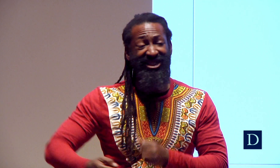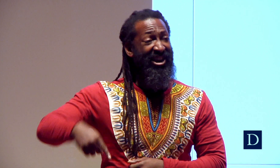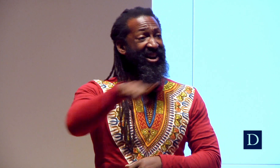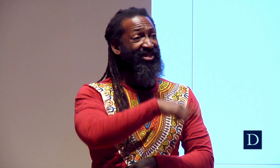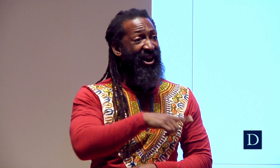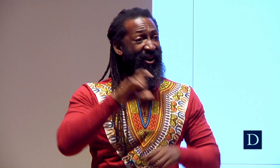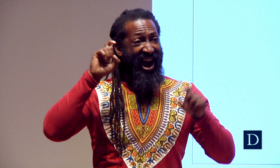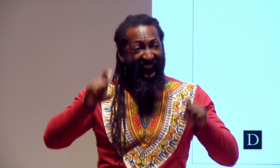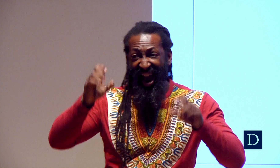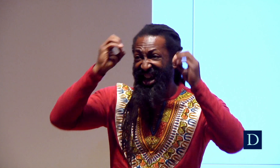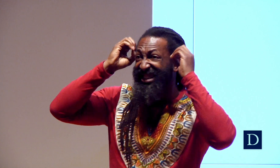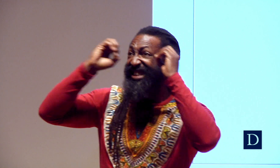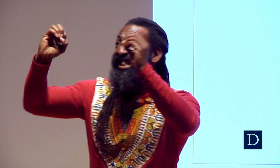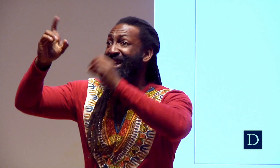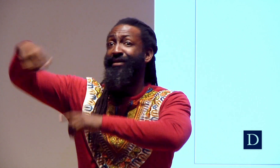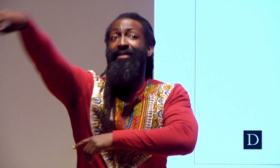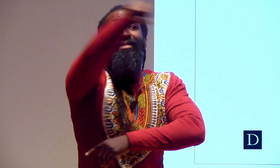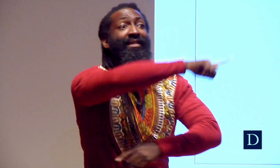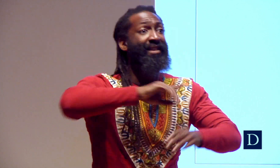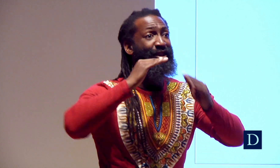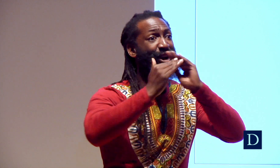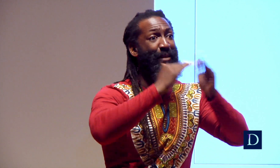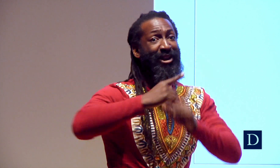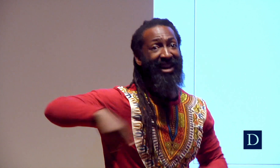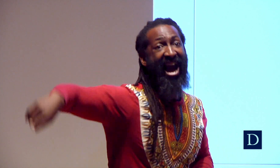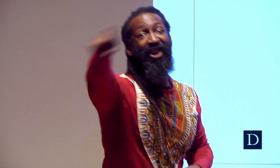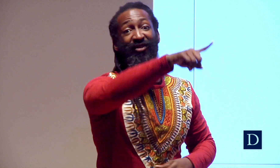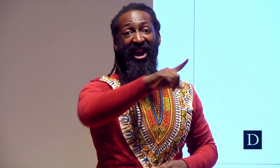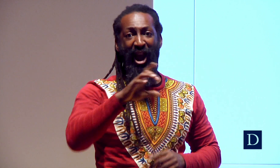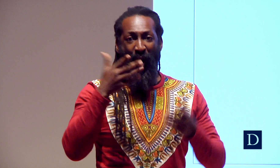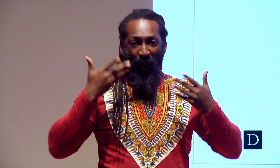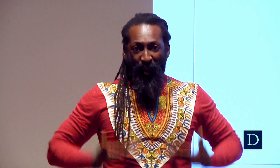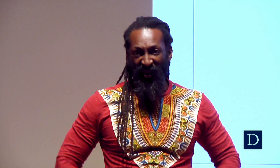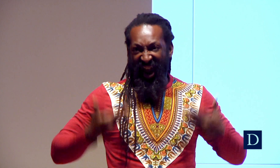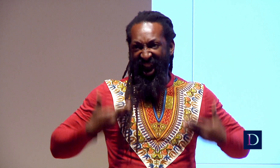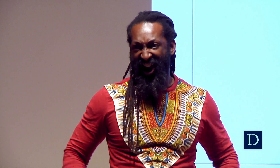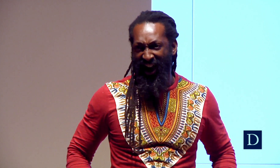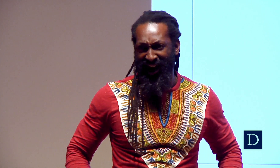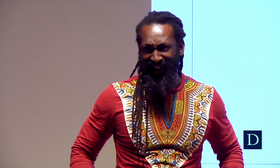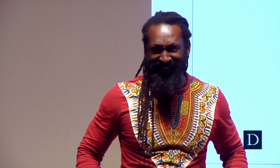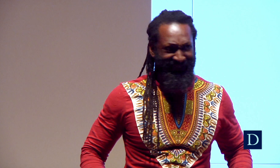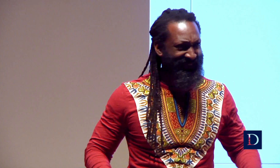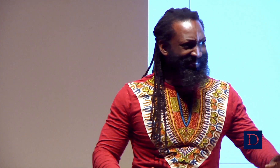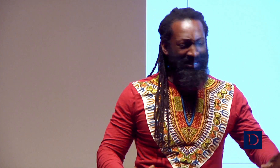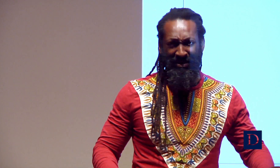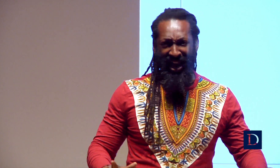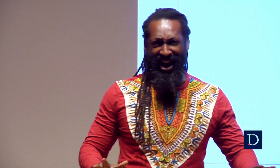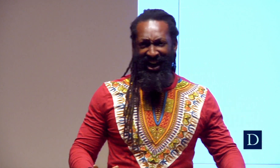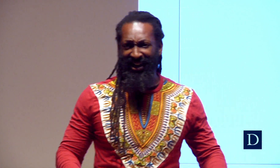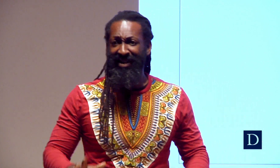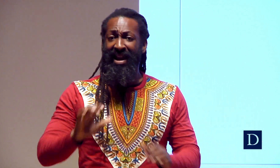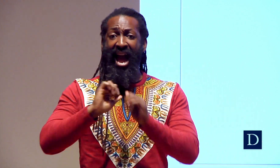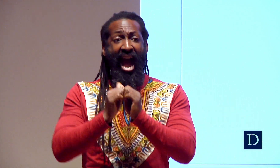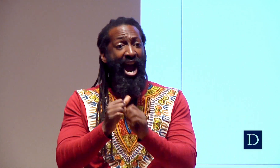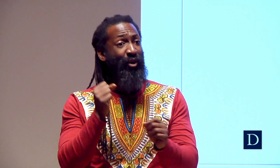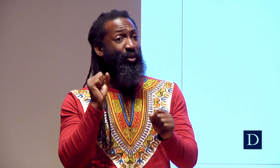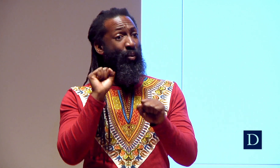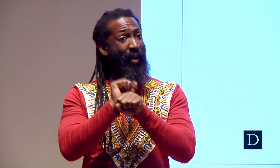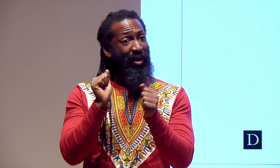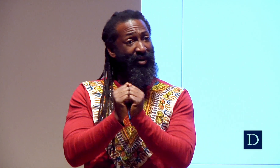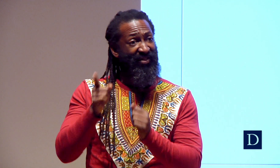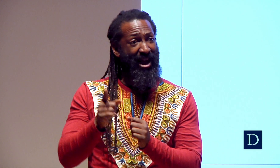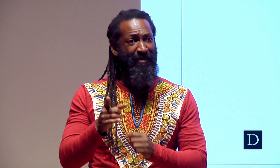And also each of them has to teach the community at large who they are. That’s a part of the story.